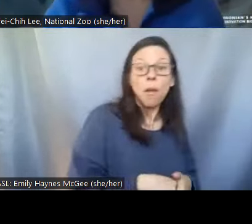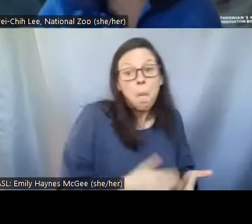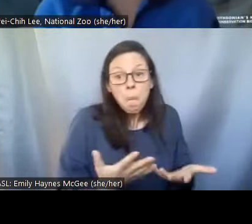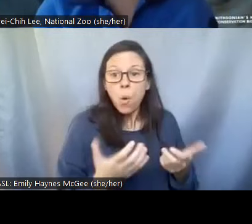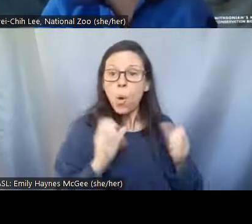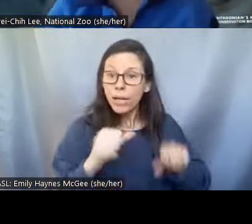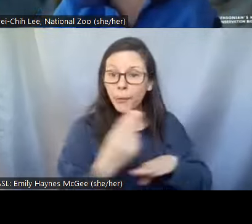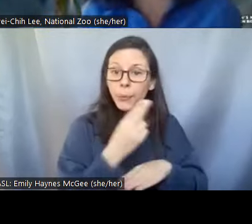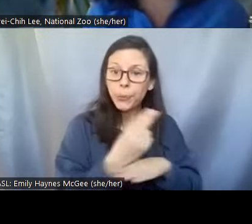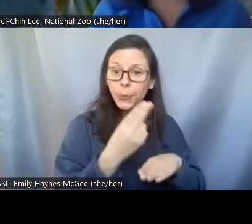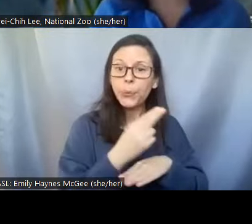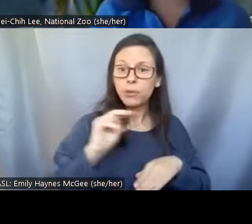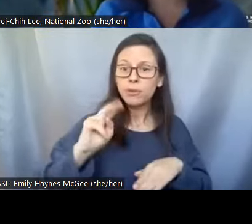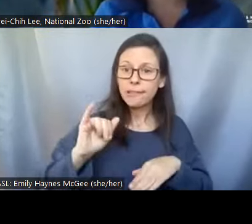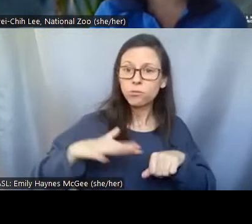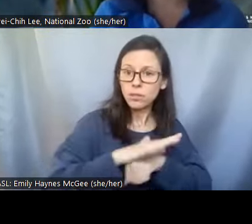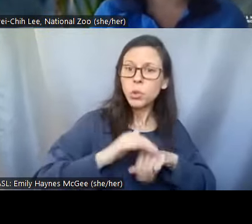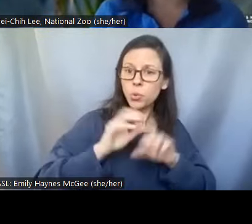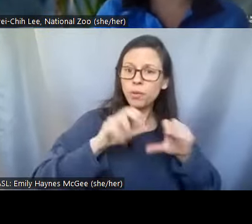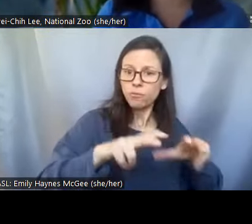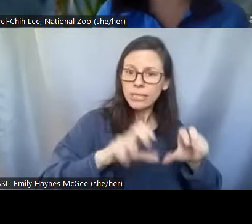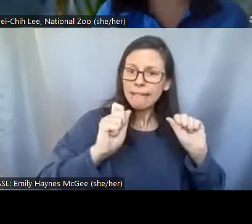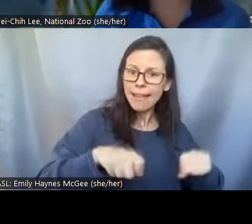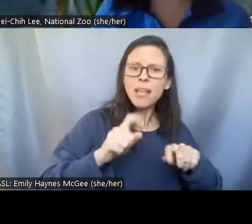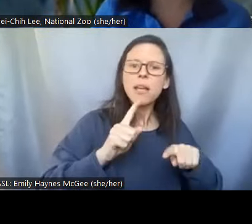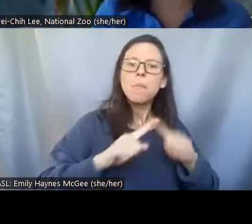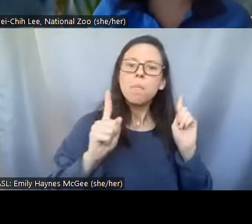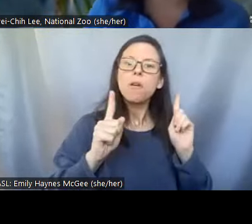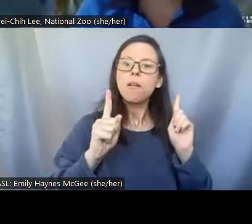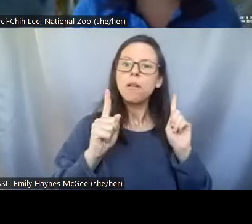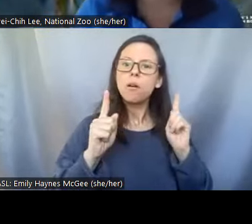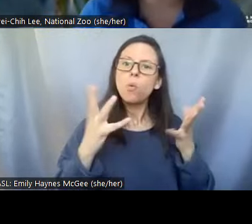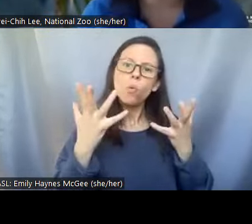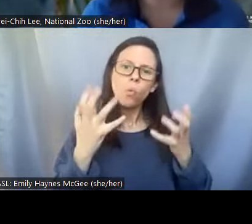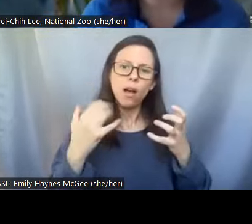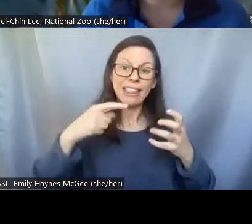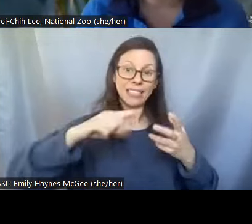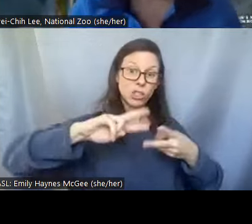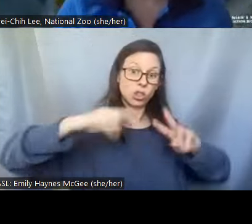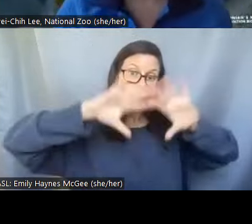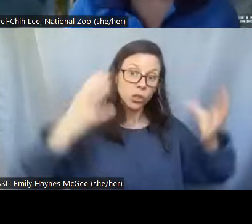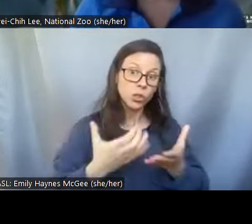you know our goal is to really expand this regional resource bank to as many species